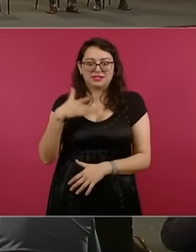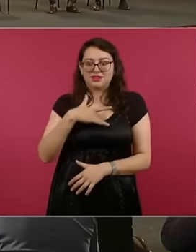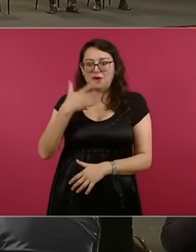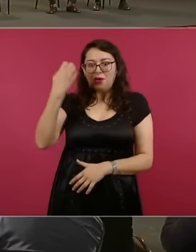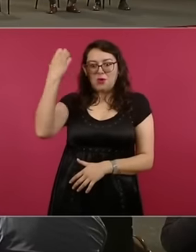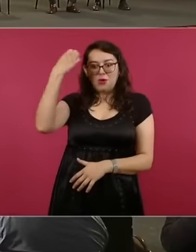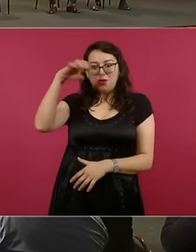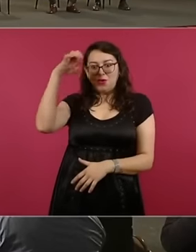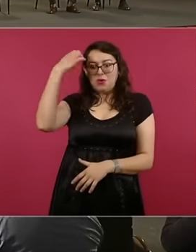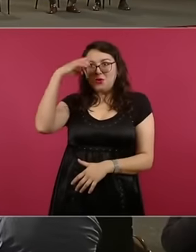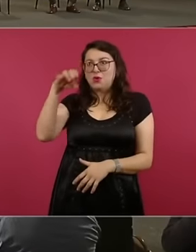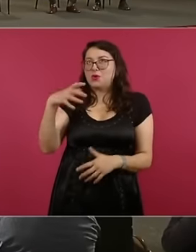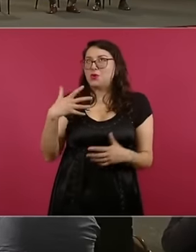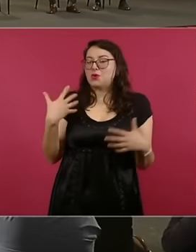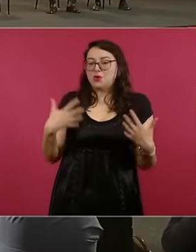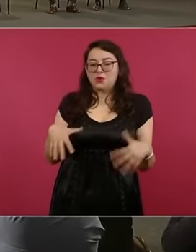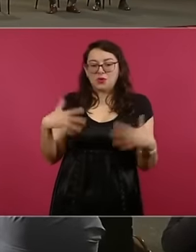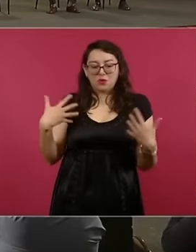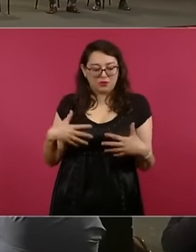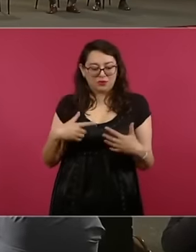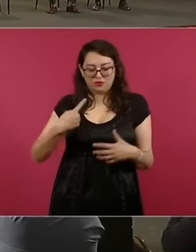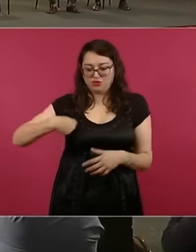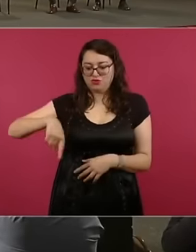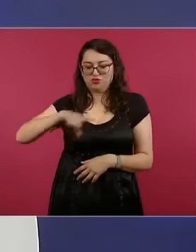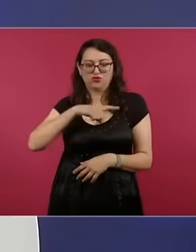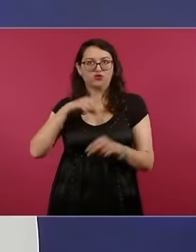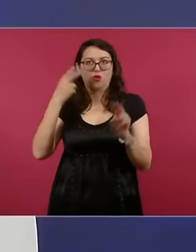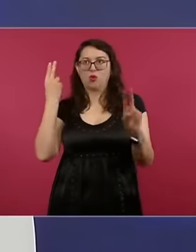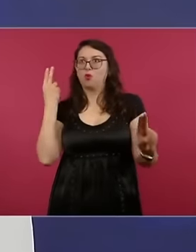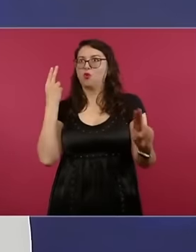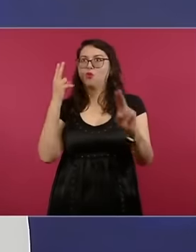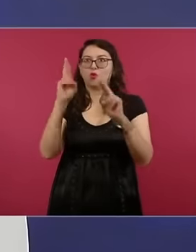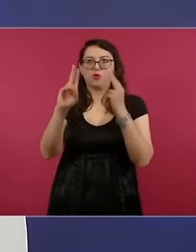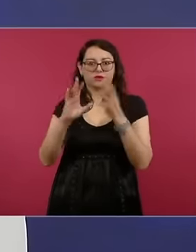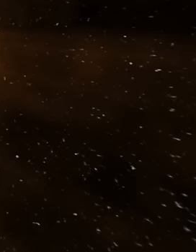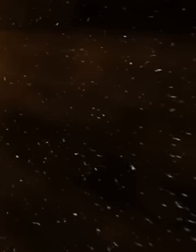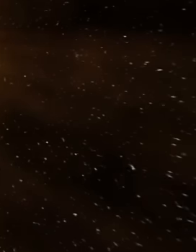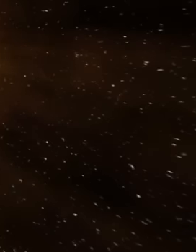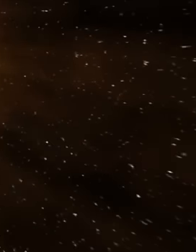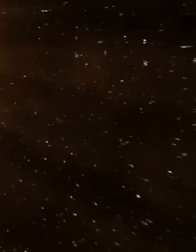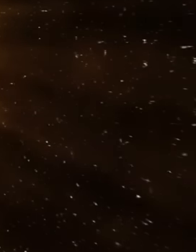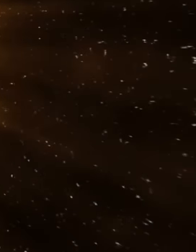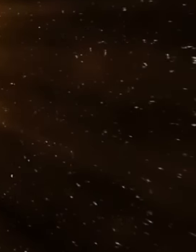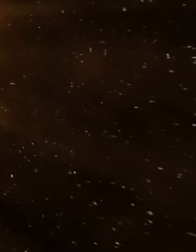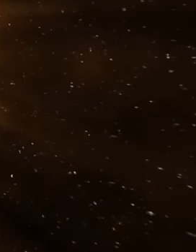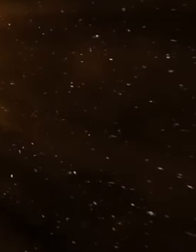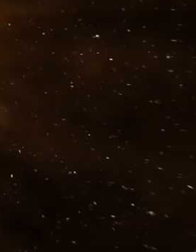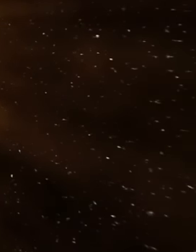one with the universe and that offers us the opportunity to reflect on what